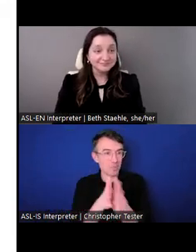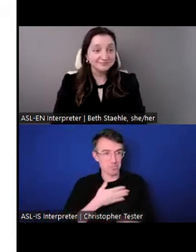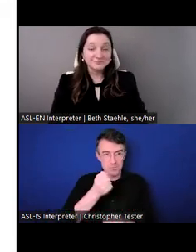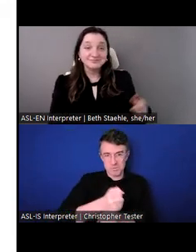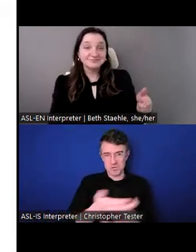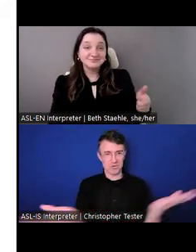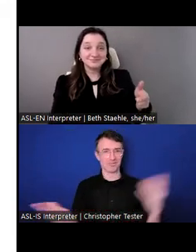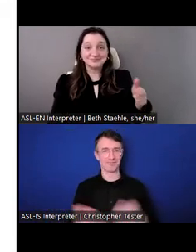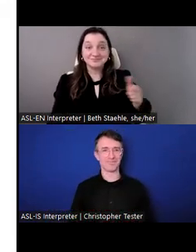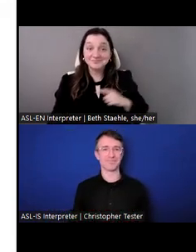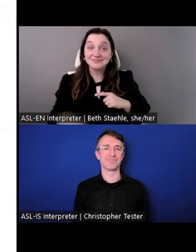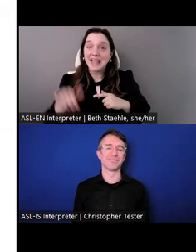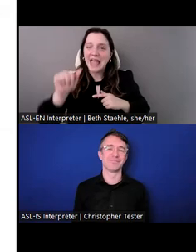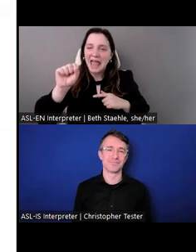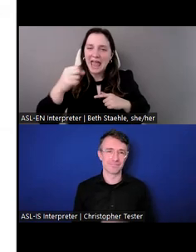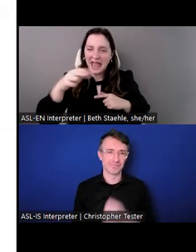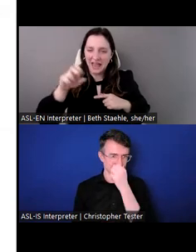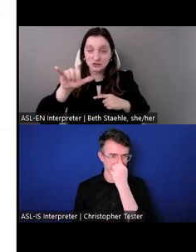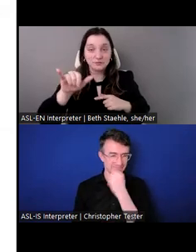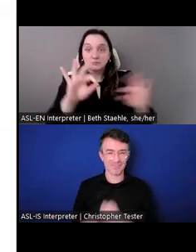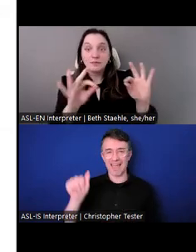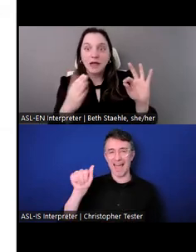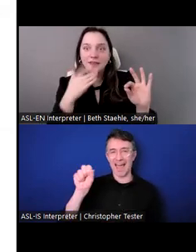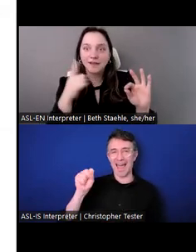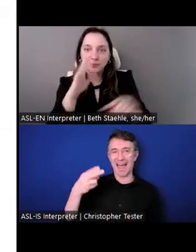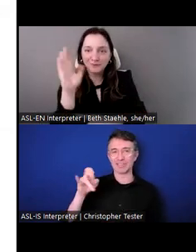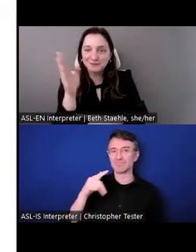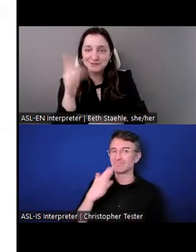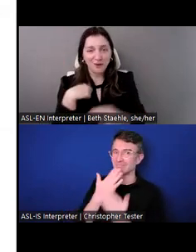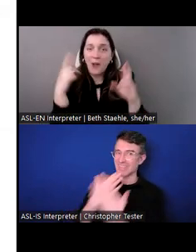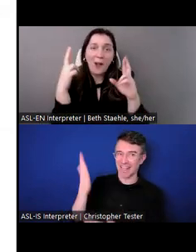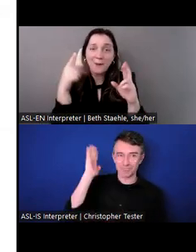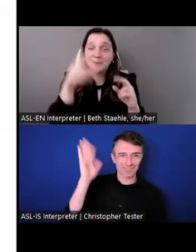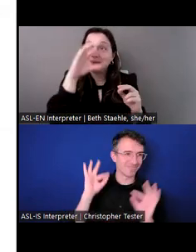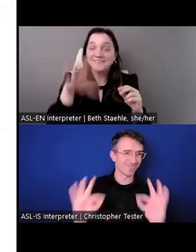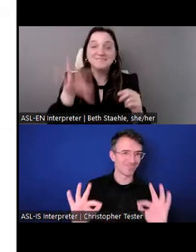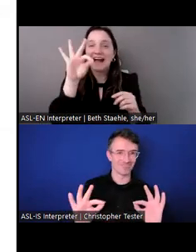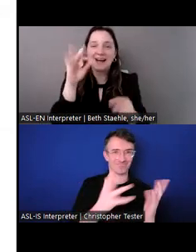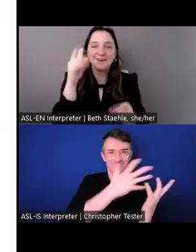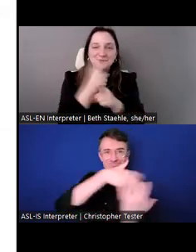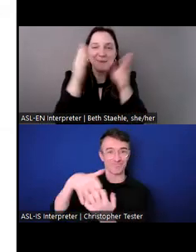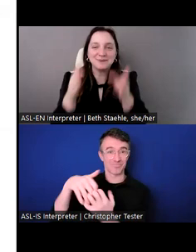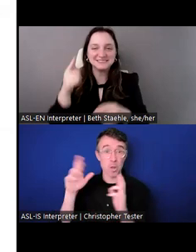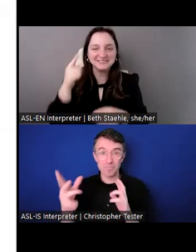I hope you find some fantastic candidates for that disability rights tool kit position,